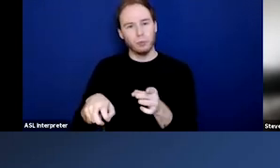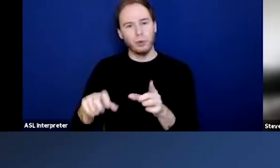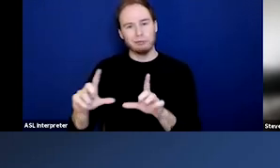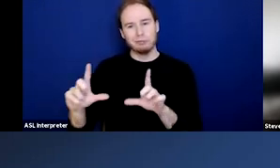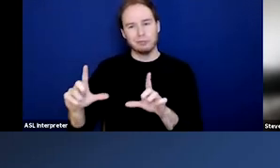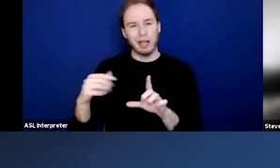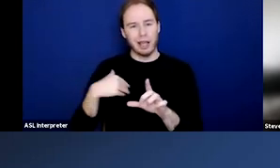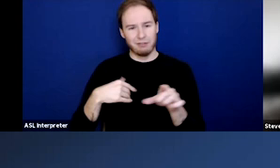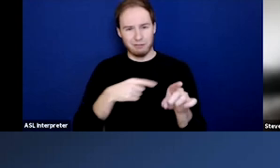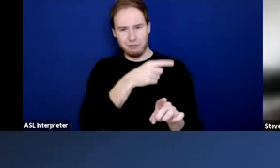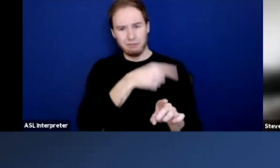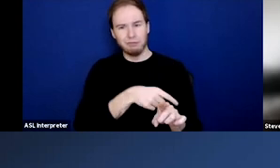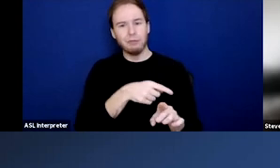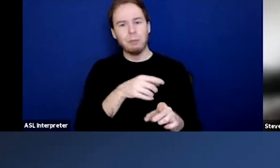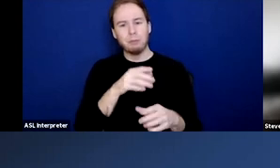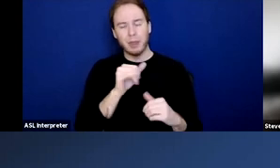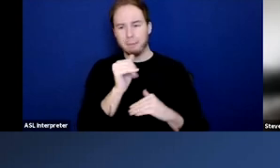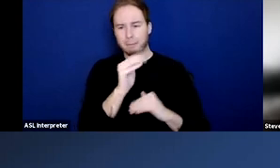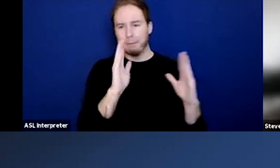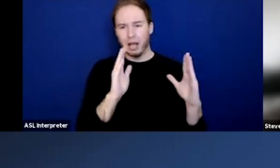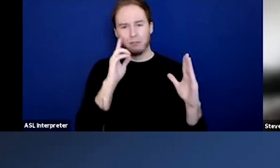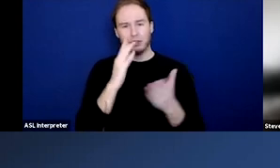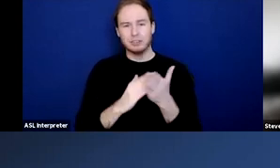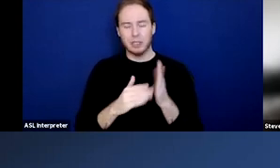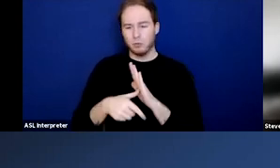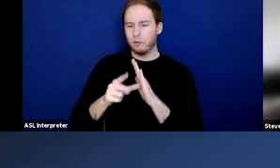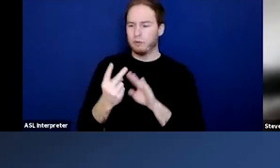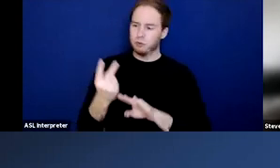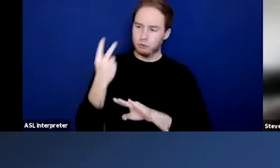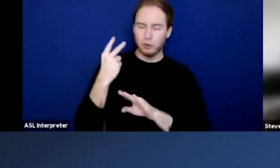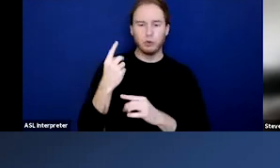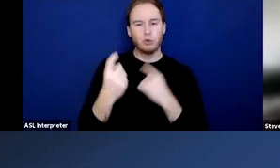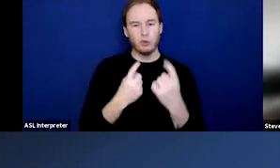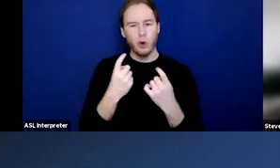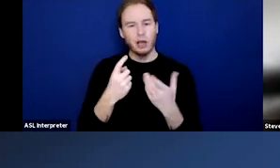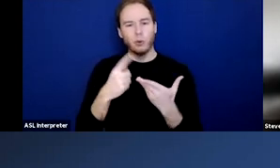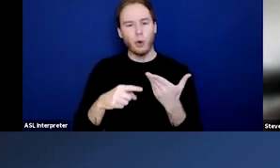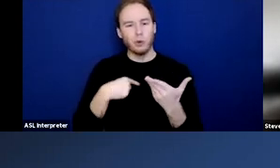where we provided some reflection questions just as part of the toolkits content and to break up some of the,